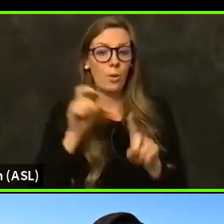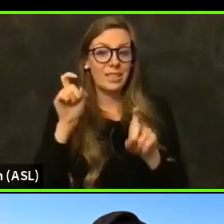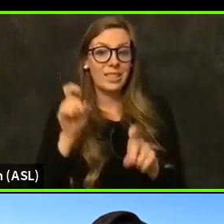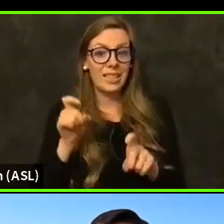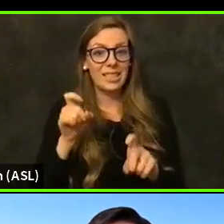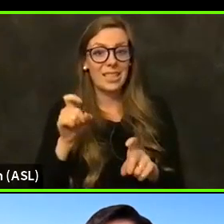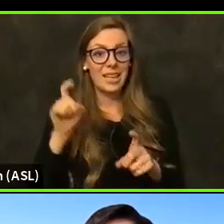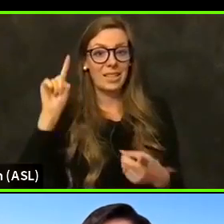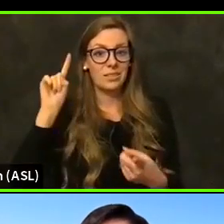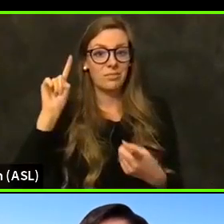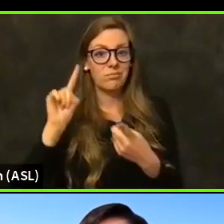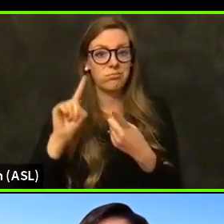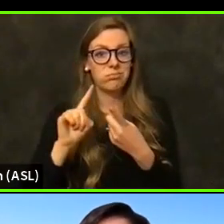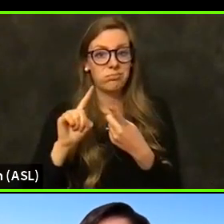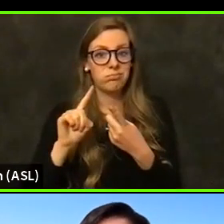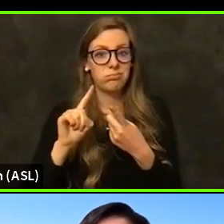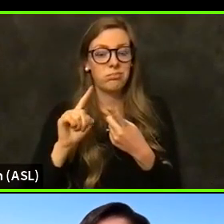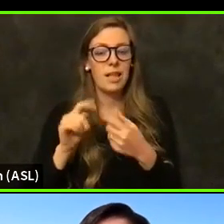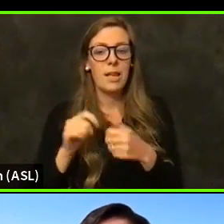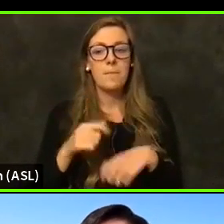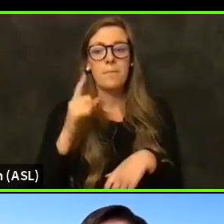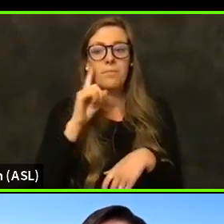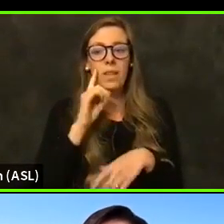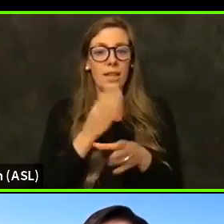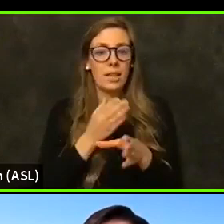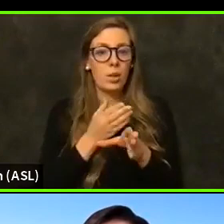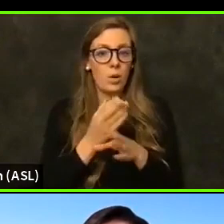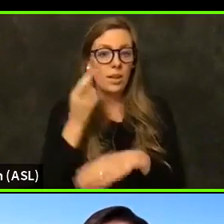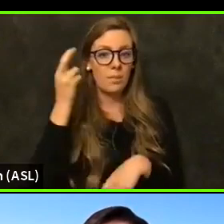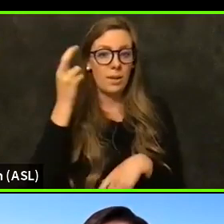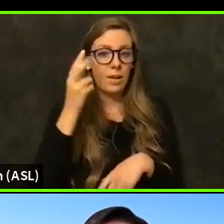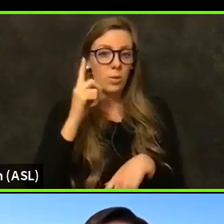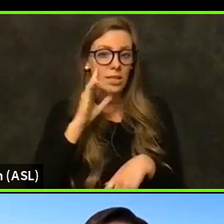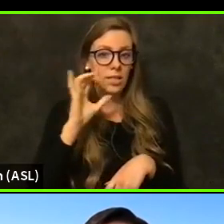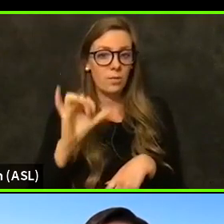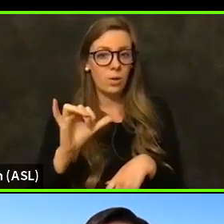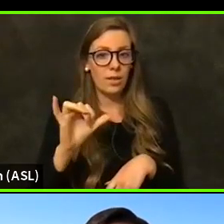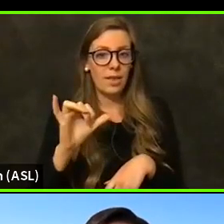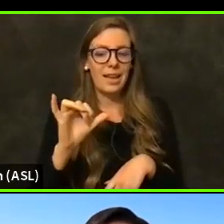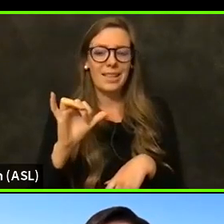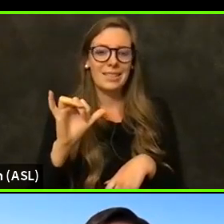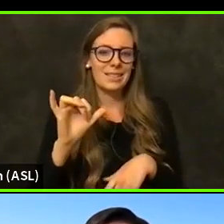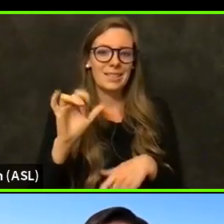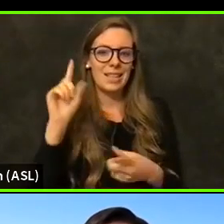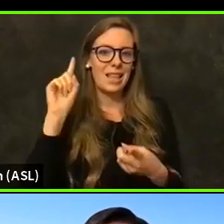And I think of the main reason for that actually is a lower demand people.